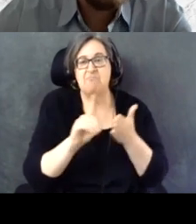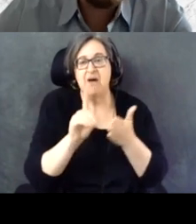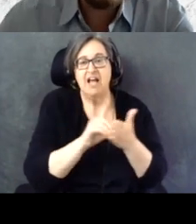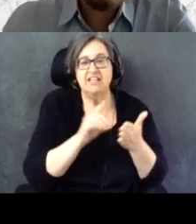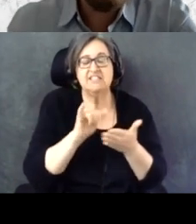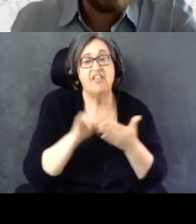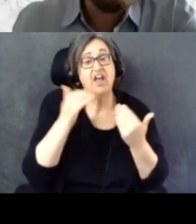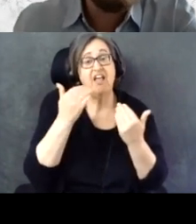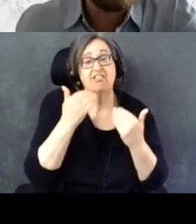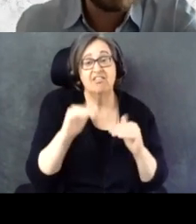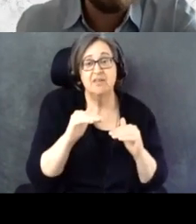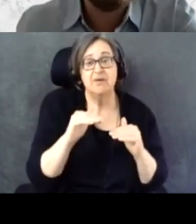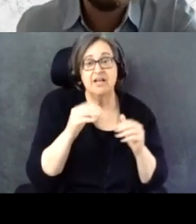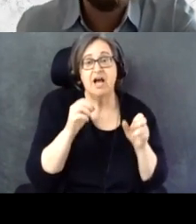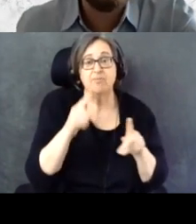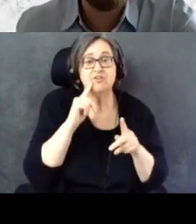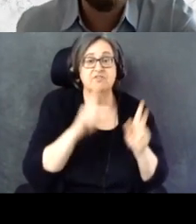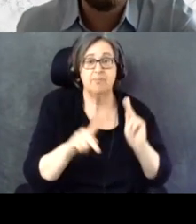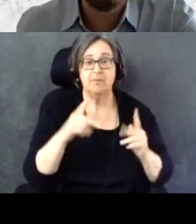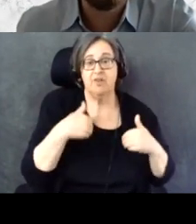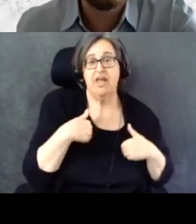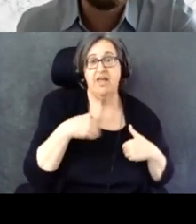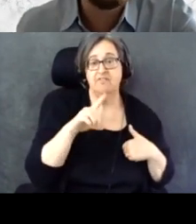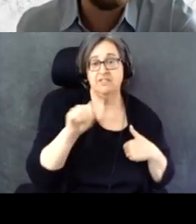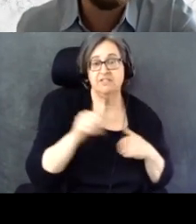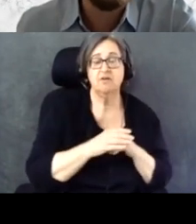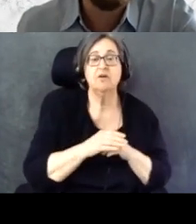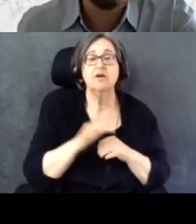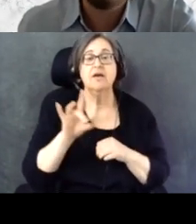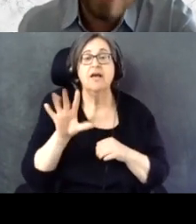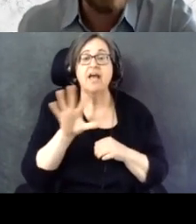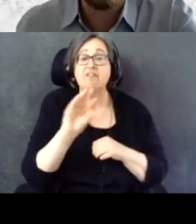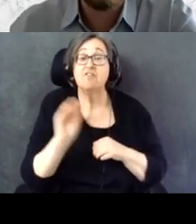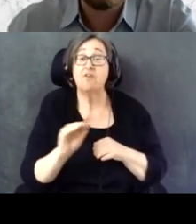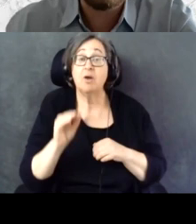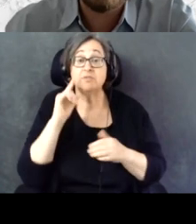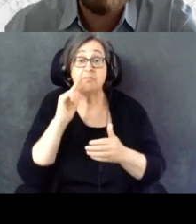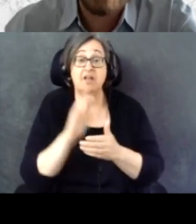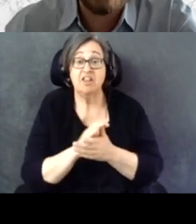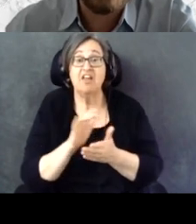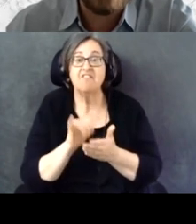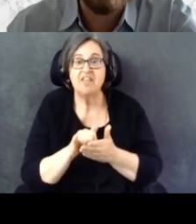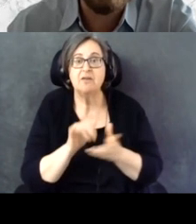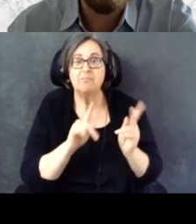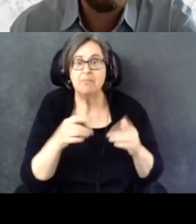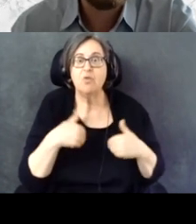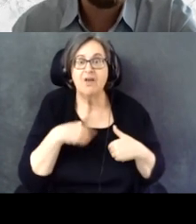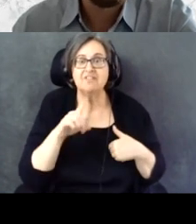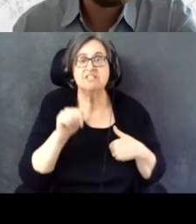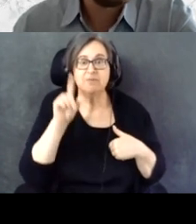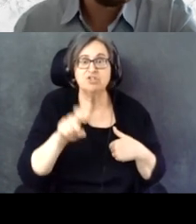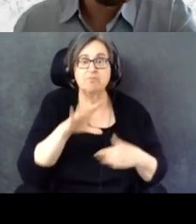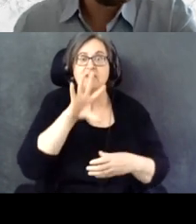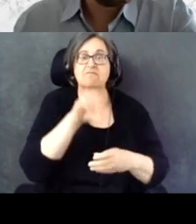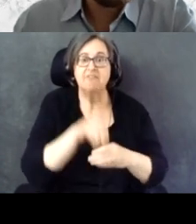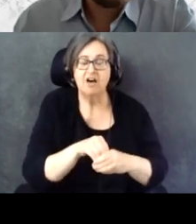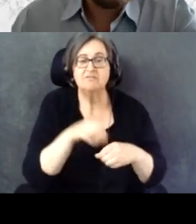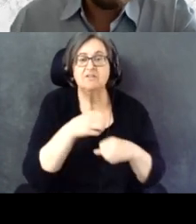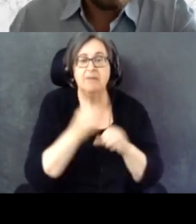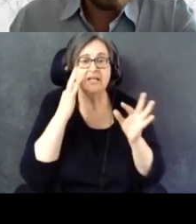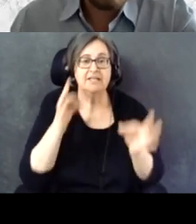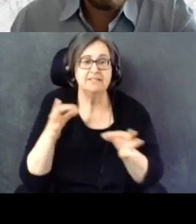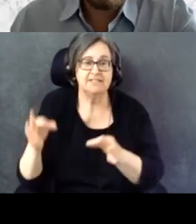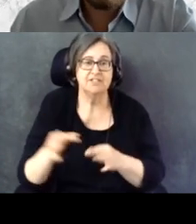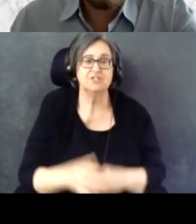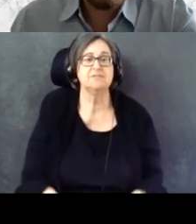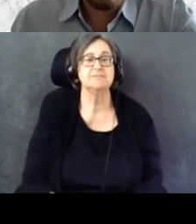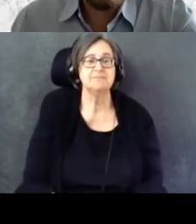And 85% believe that people with disabilities should be at the decision-making table.